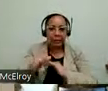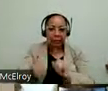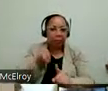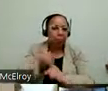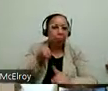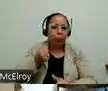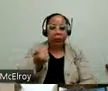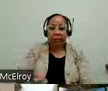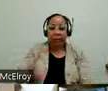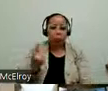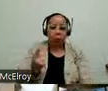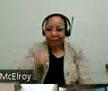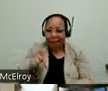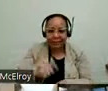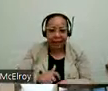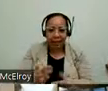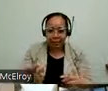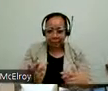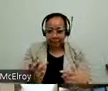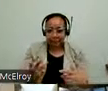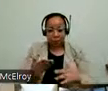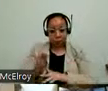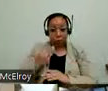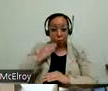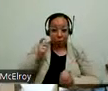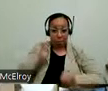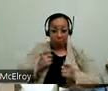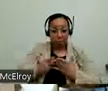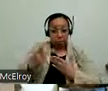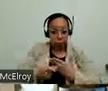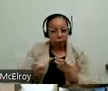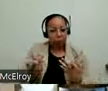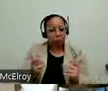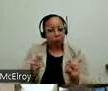But through the home modification program we're able to allow this